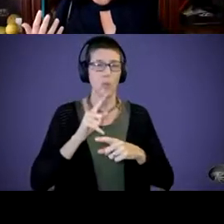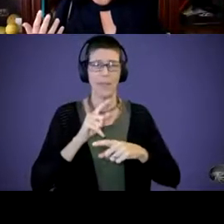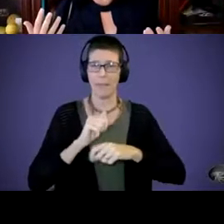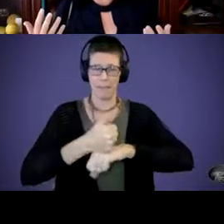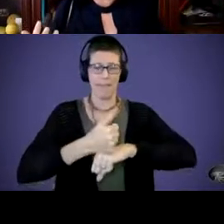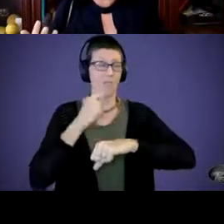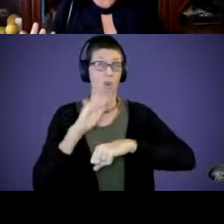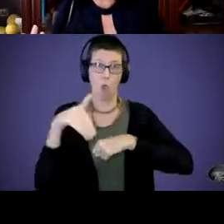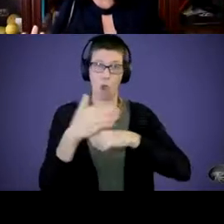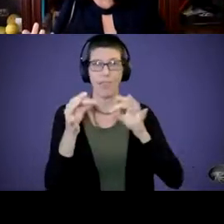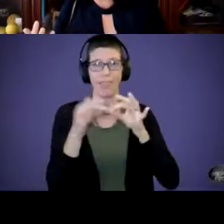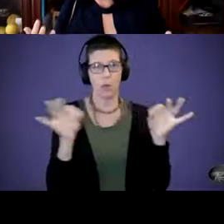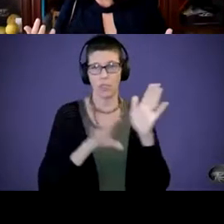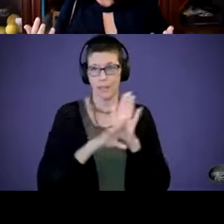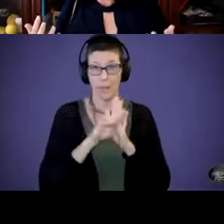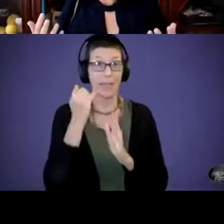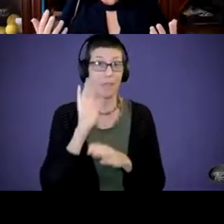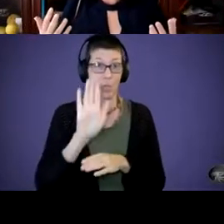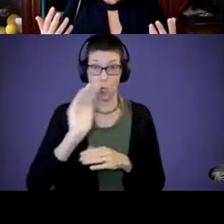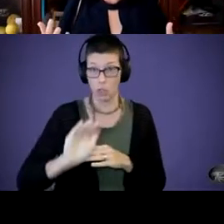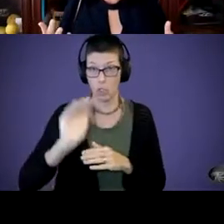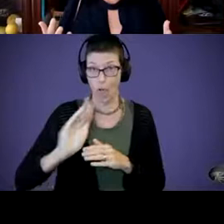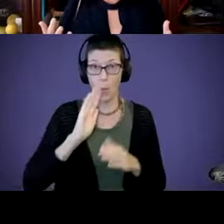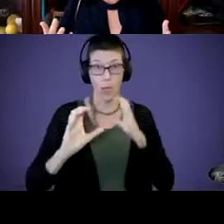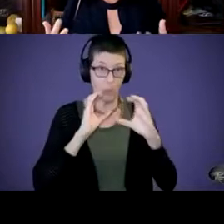If your child's going to communicate, they need to know words,